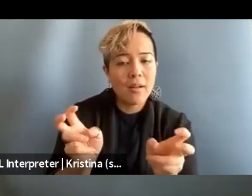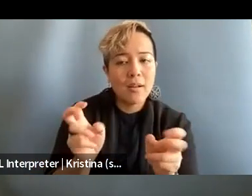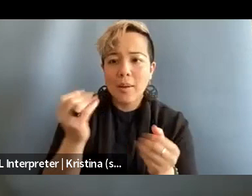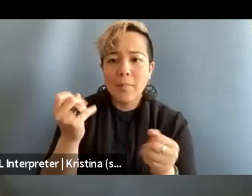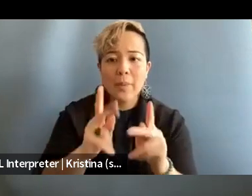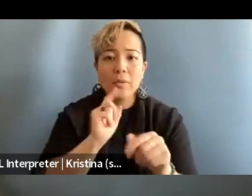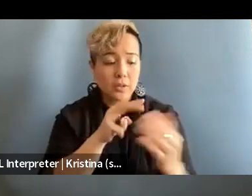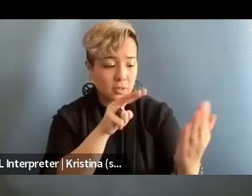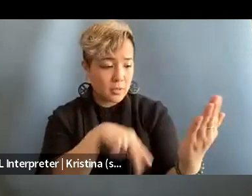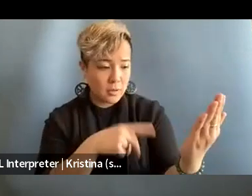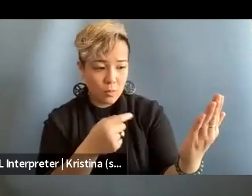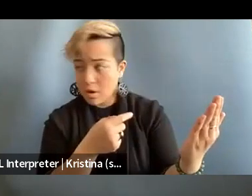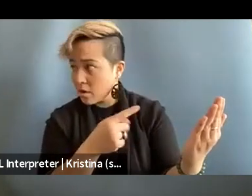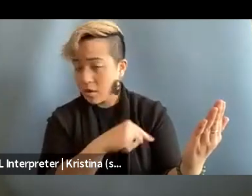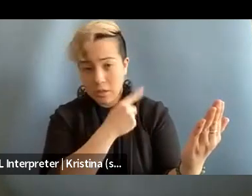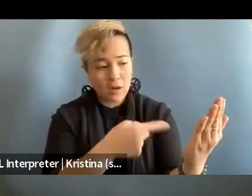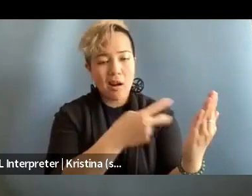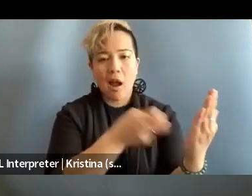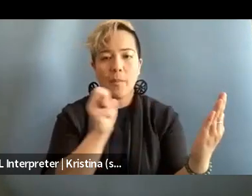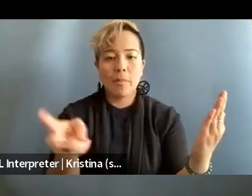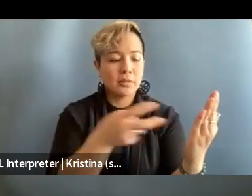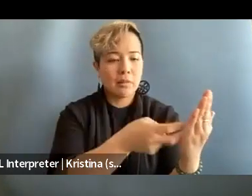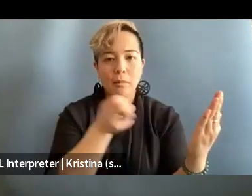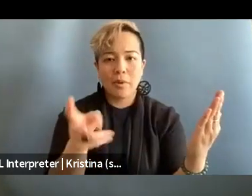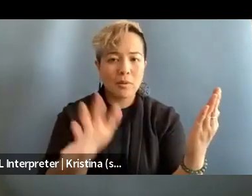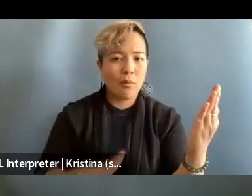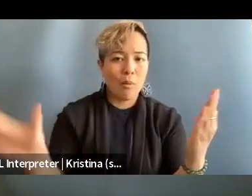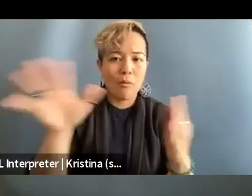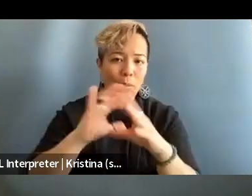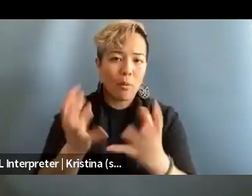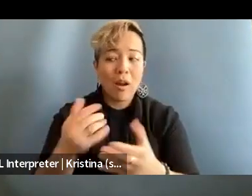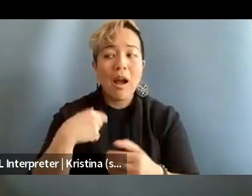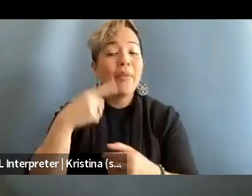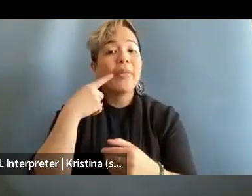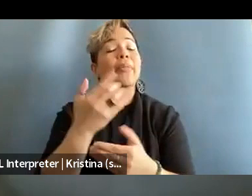and pasting that playbook across the world. But I think at least the cases that come to light more